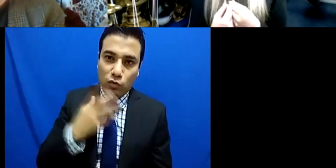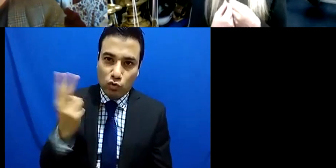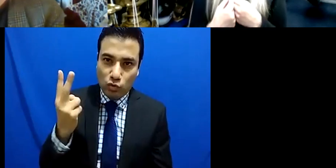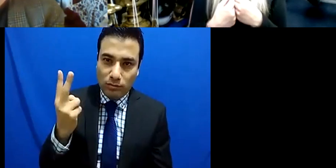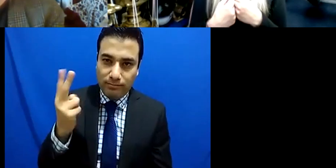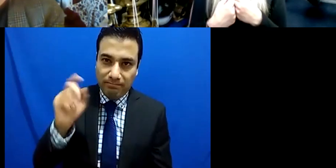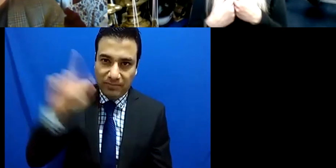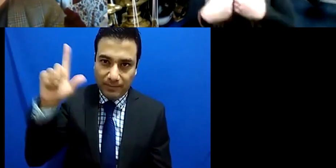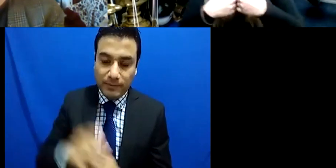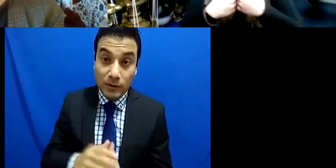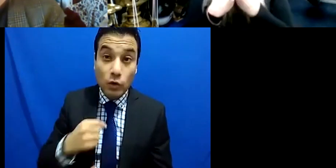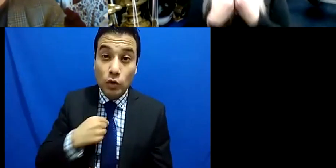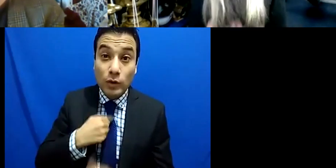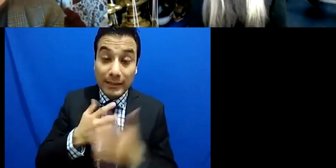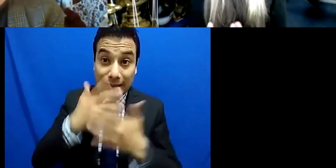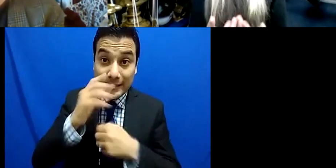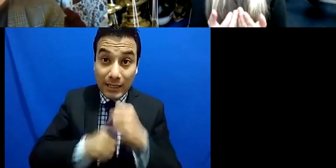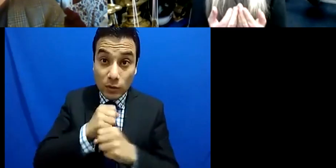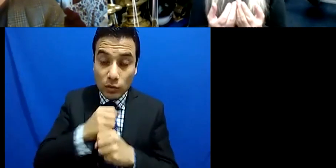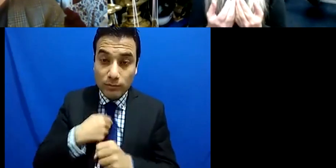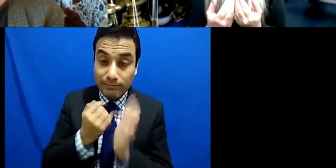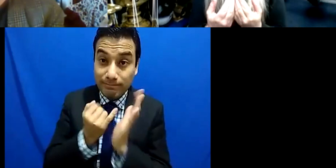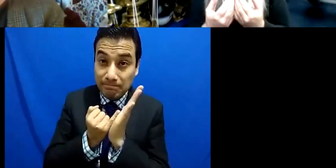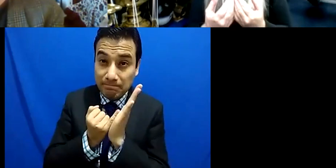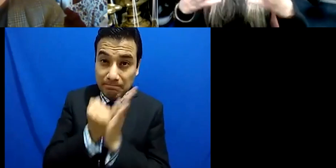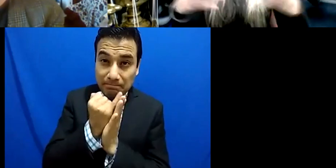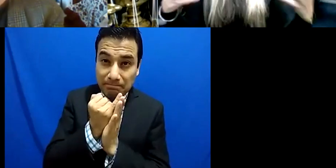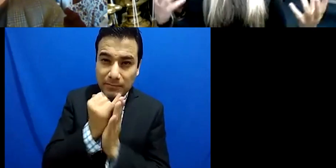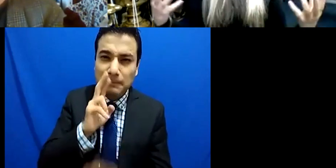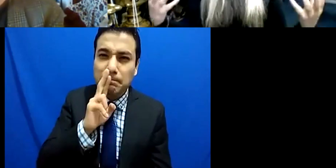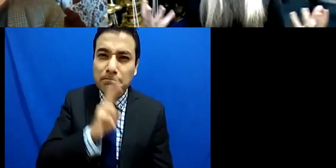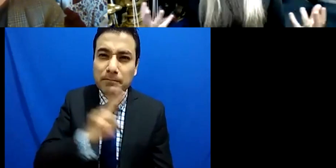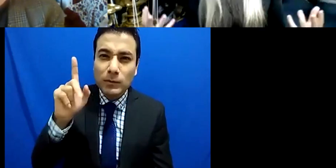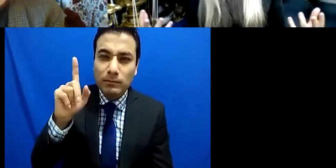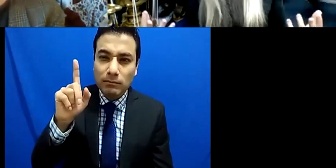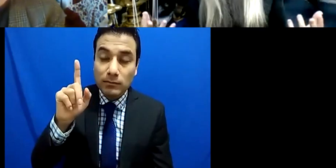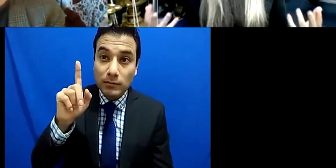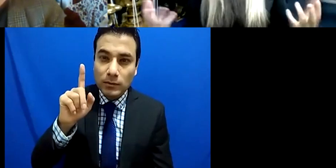and so therefore when I went to the academy and said I would like to be a solo percussionist